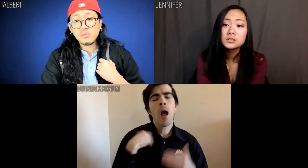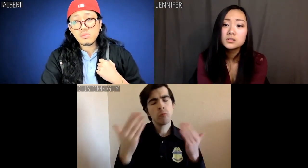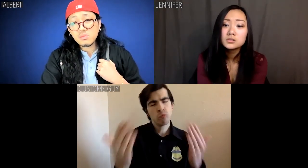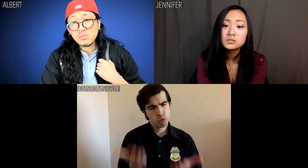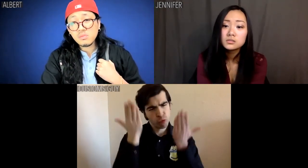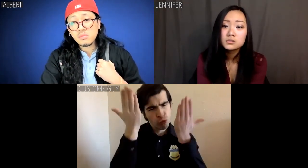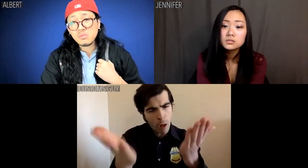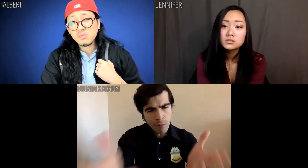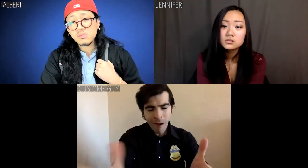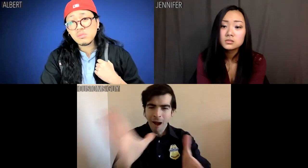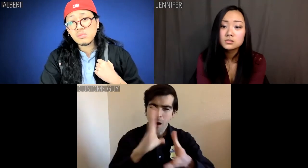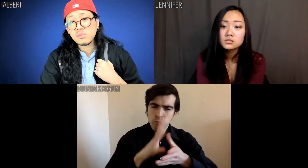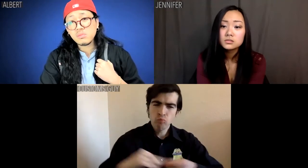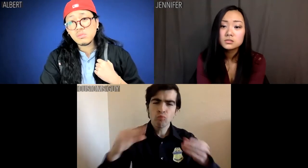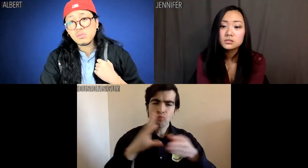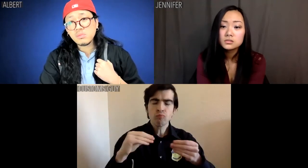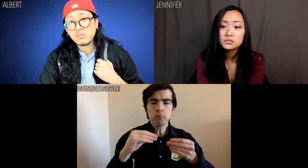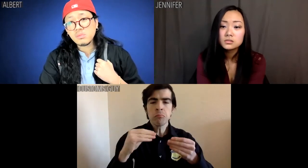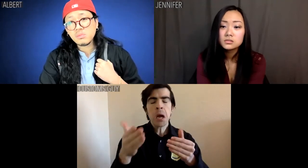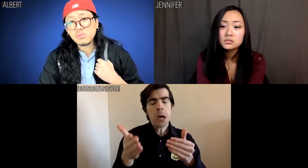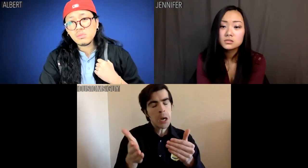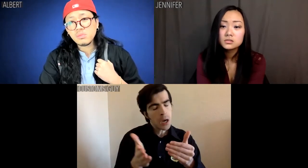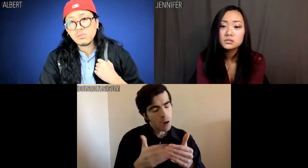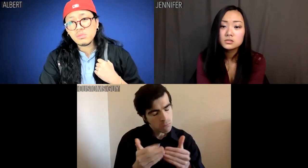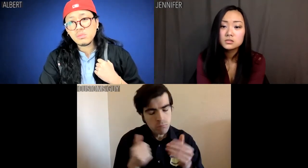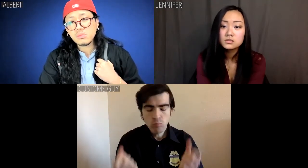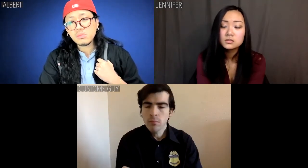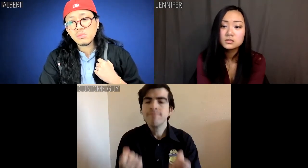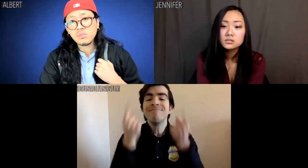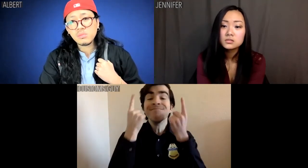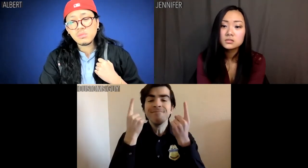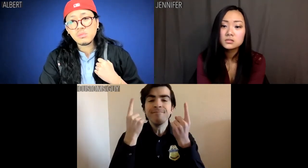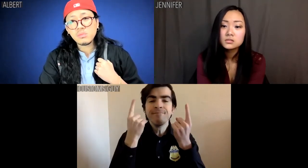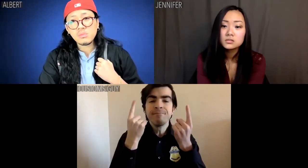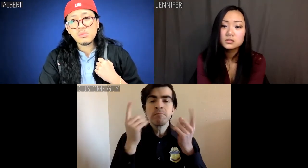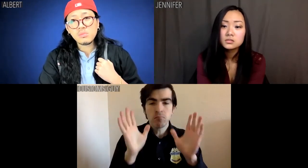I suggest you make your story as easy on me as possible.